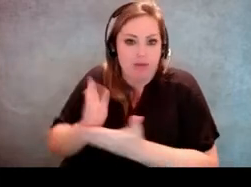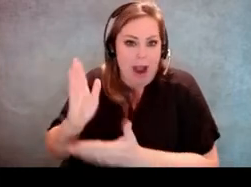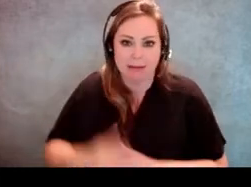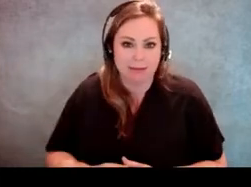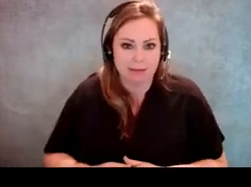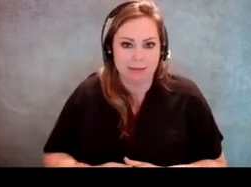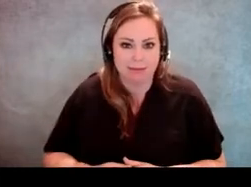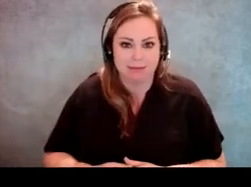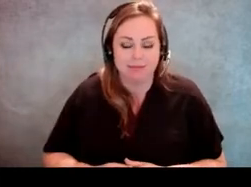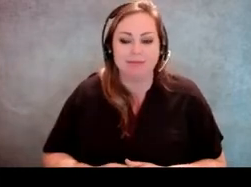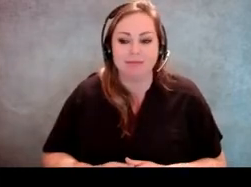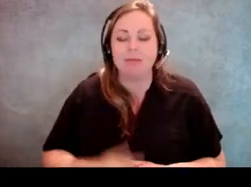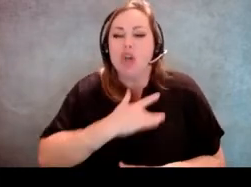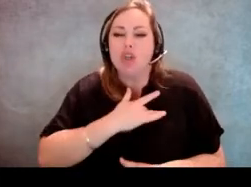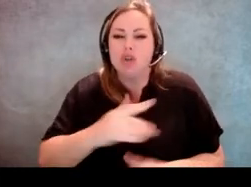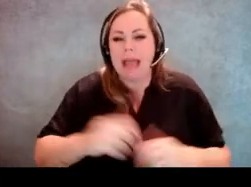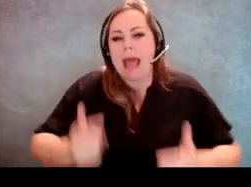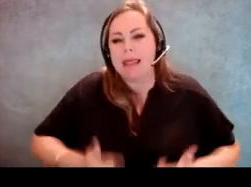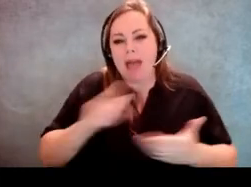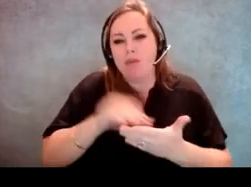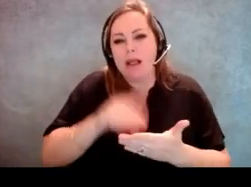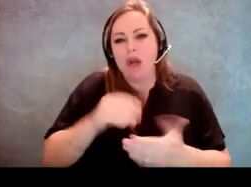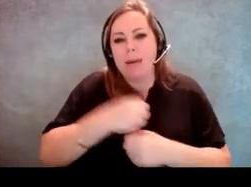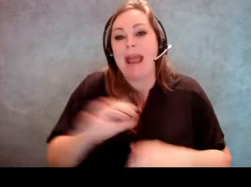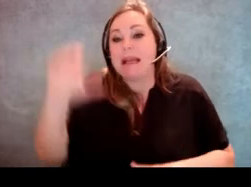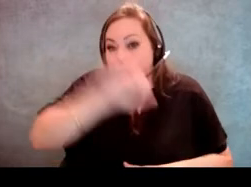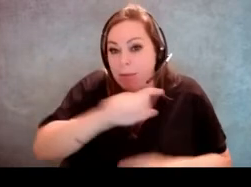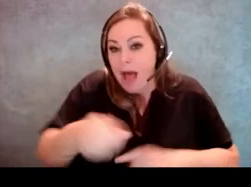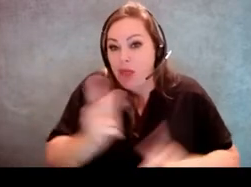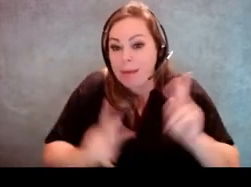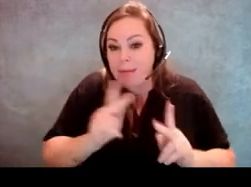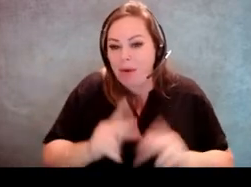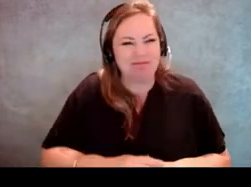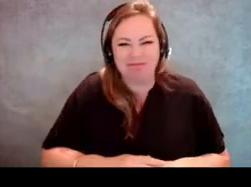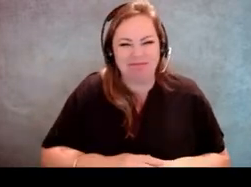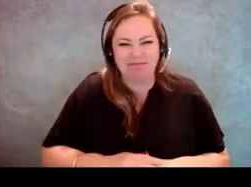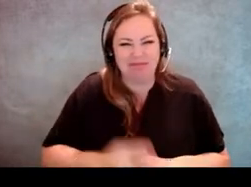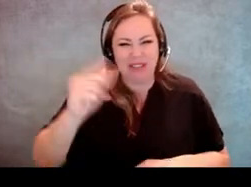[Jeff Miller] I think that usually in life we learn that making assumptions about other people isn't usually a good idea.